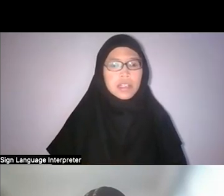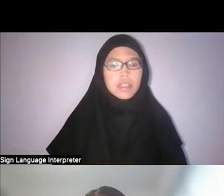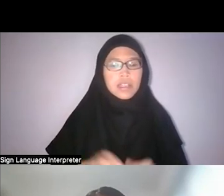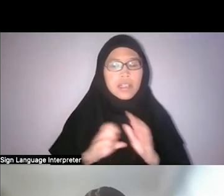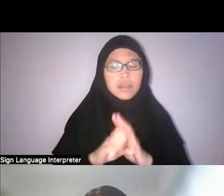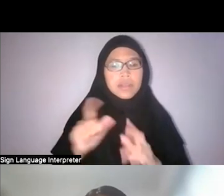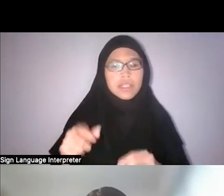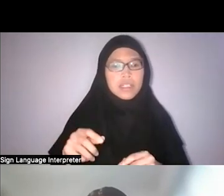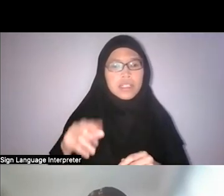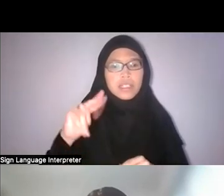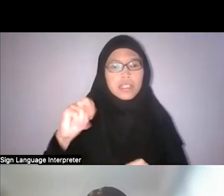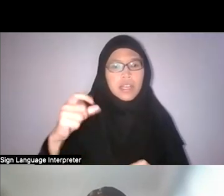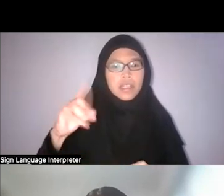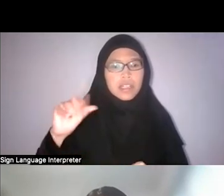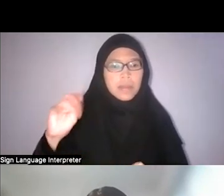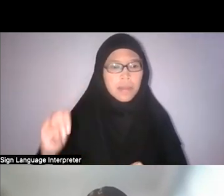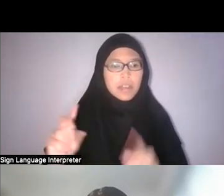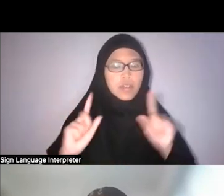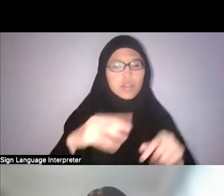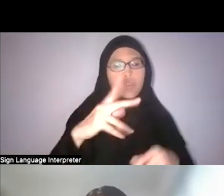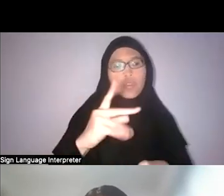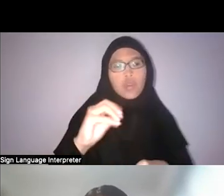So to find monkeys, and what were these monkeys known for?